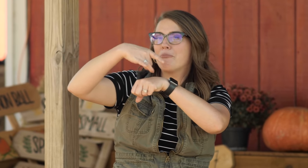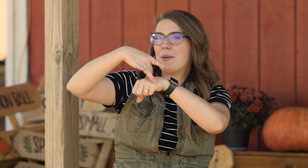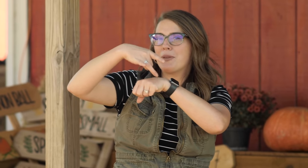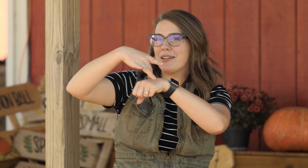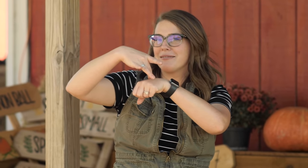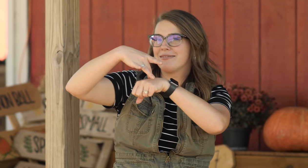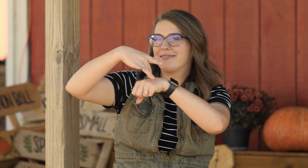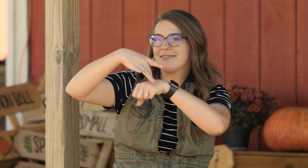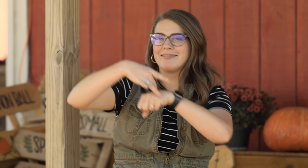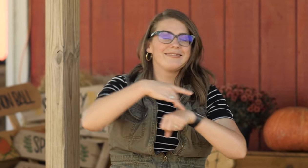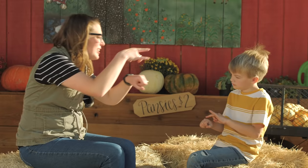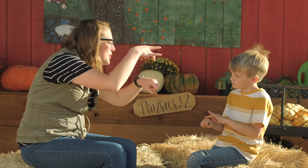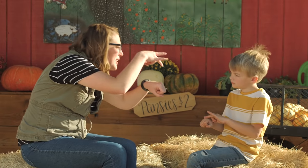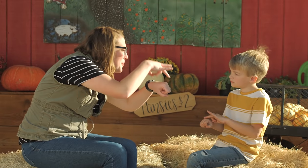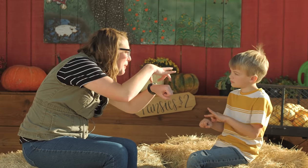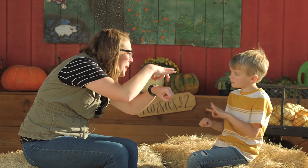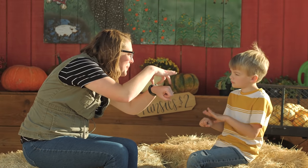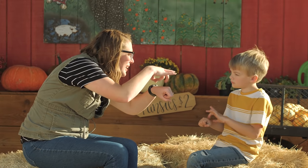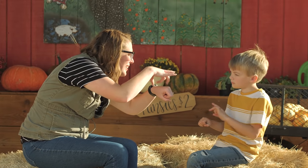'pumpkin'. Can you sign pumpkin?